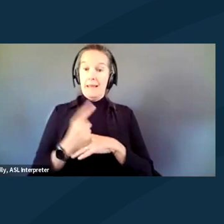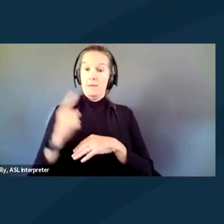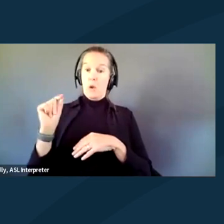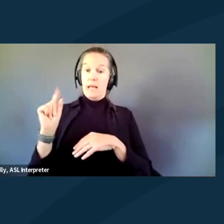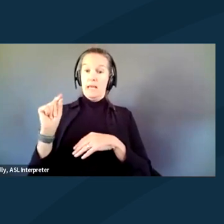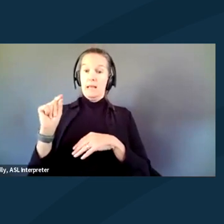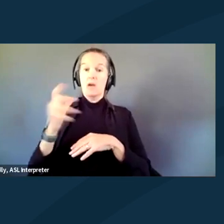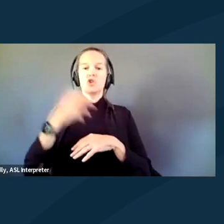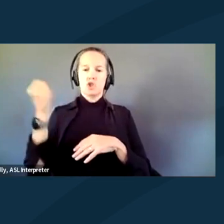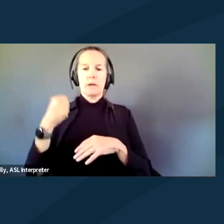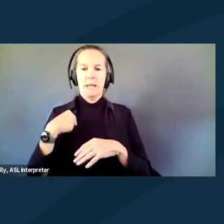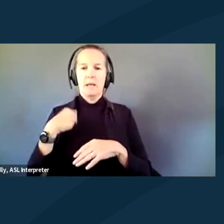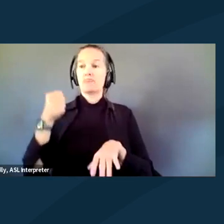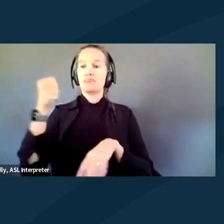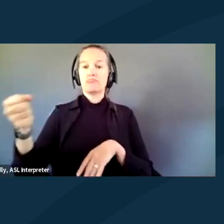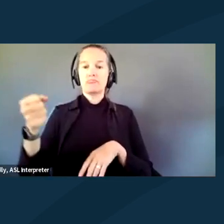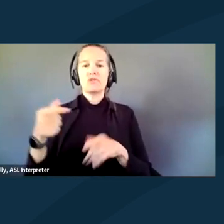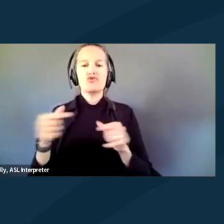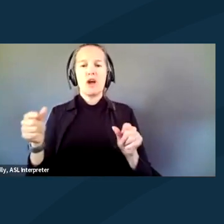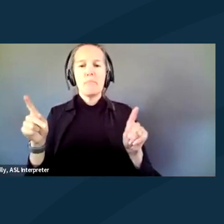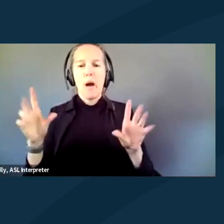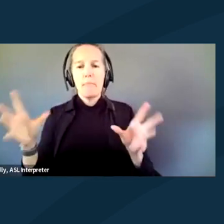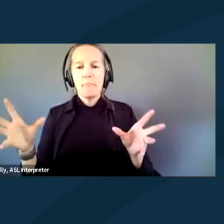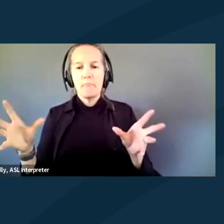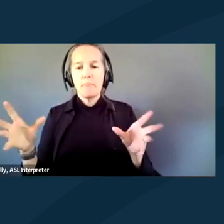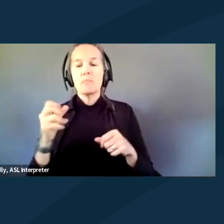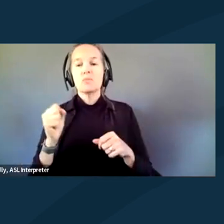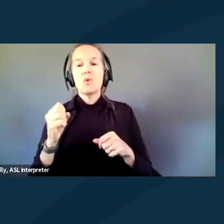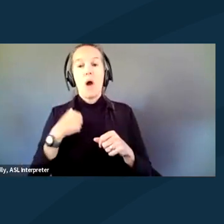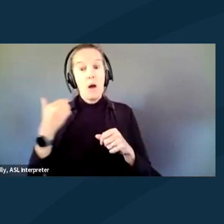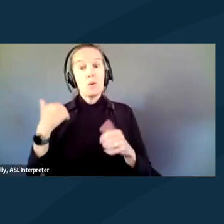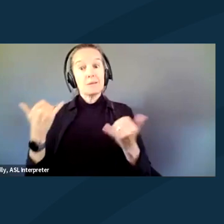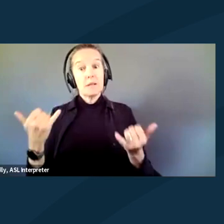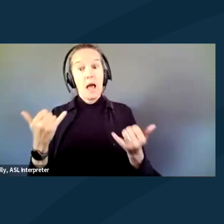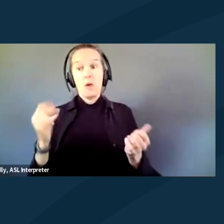and put me into general population. So here I was now a disabled person,